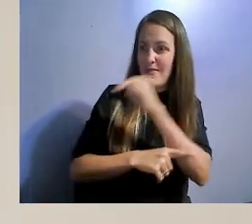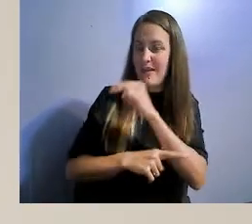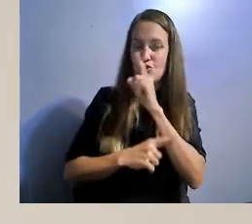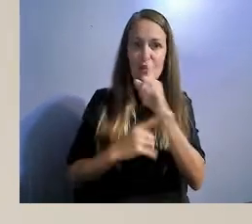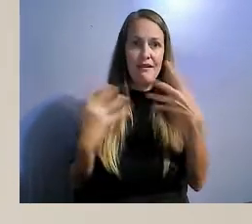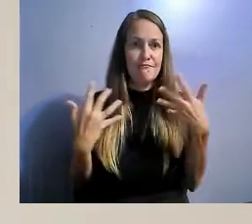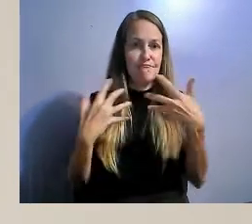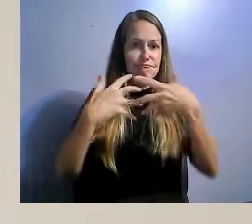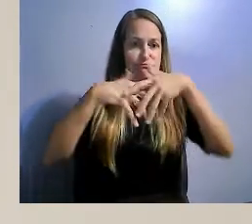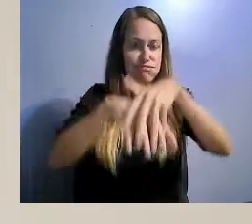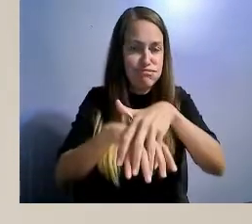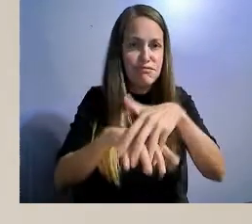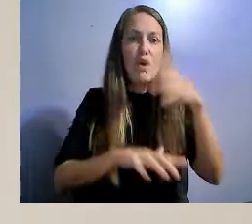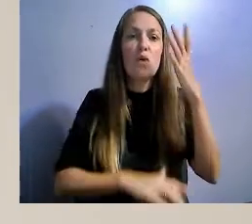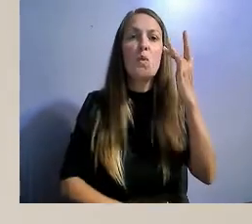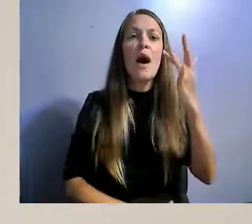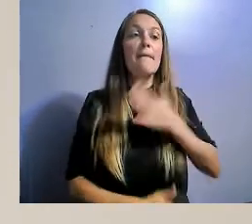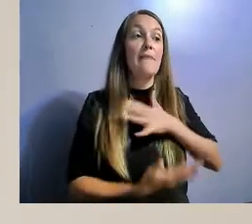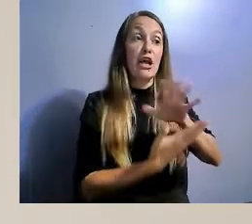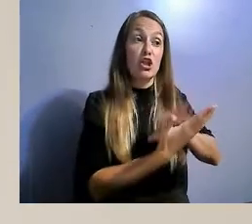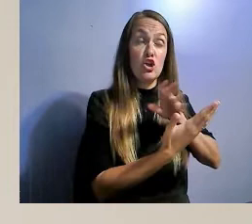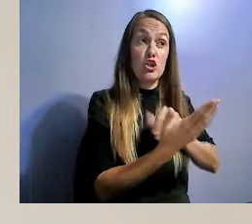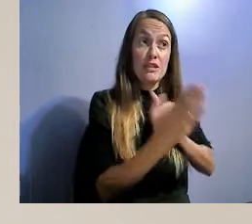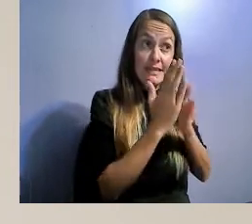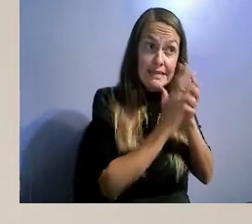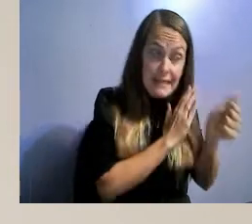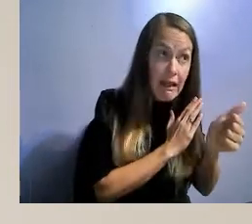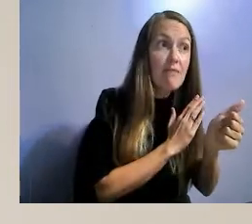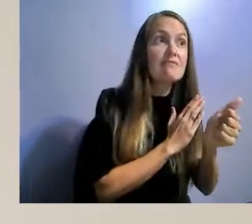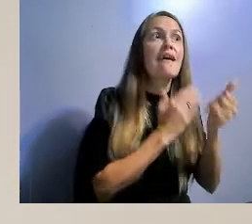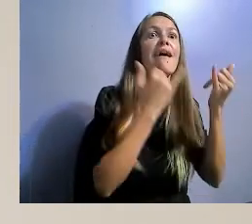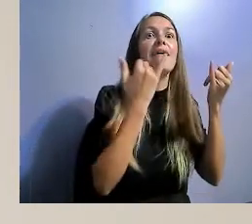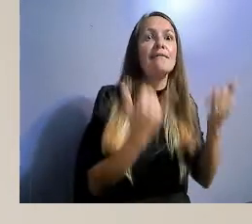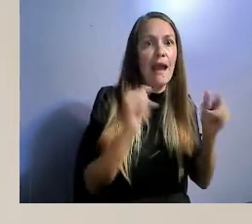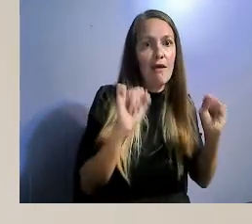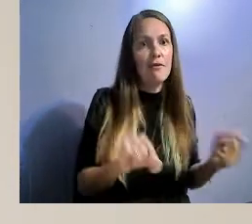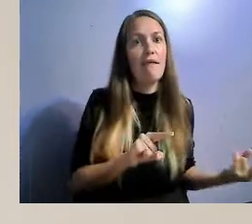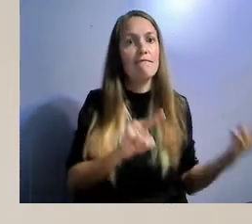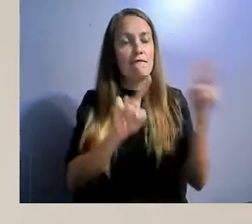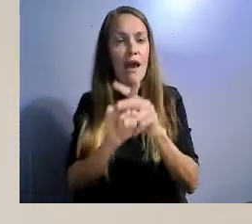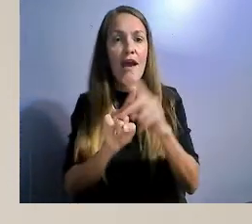such as fundraising, development, coordinating different partnerships within the